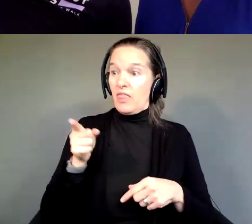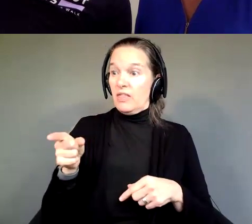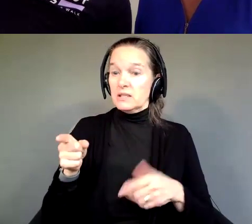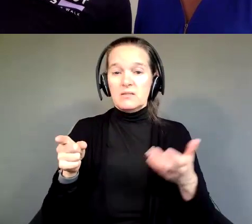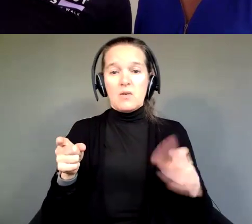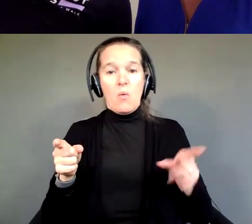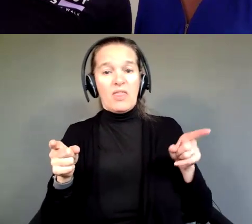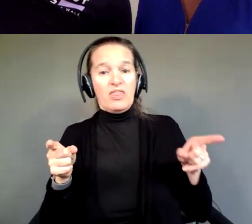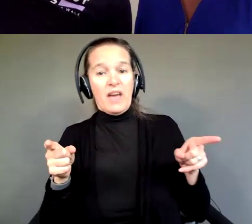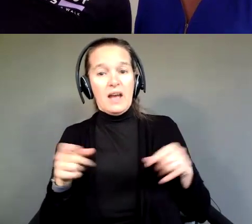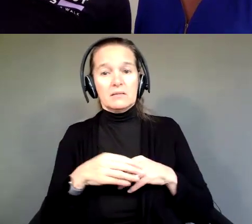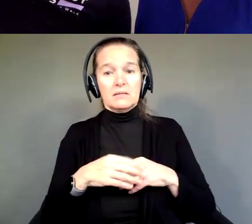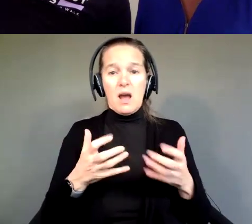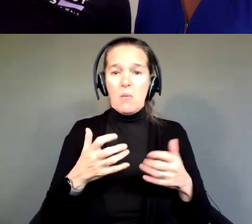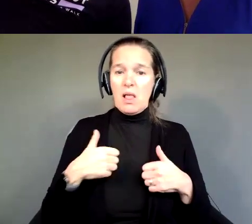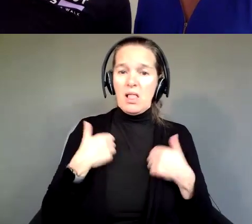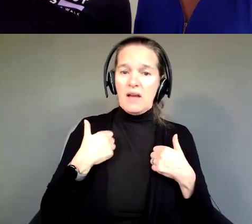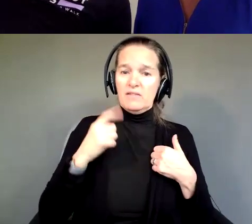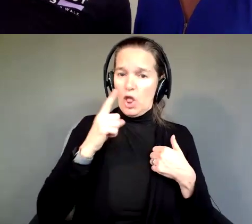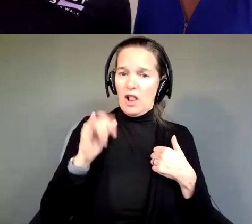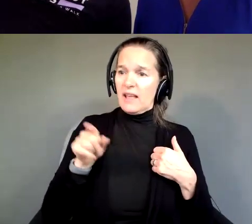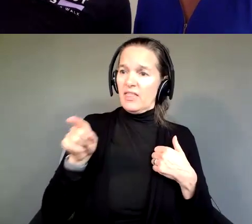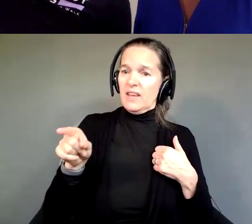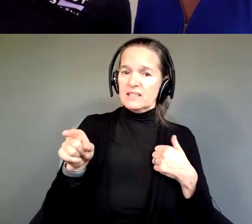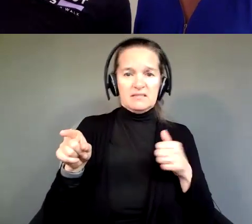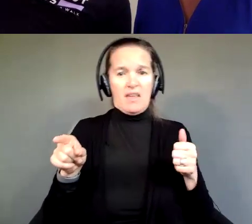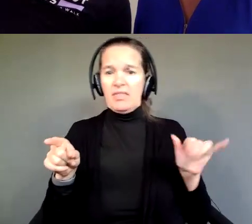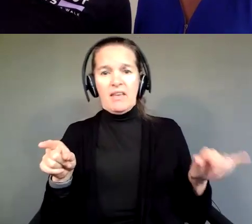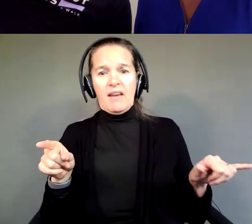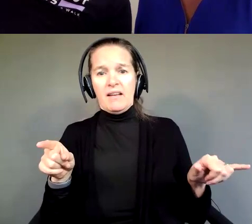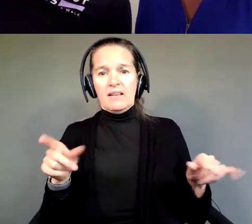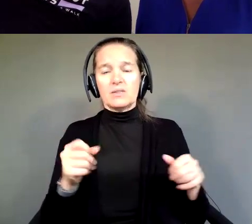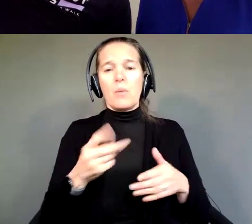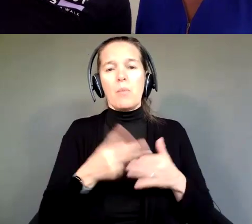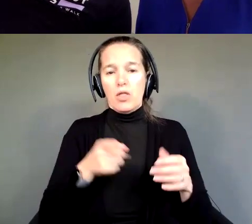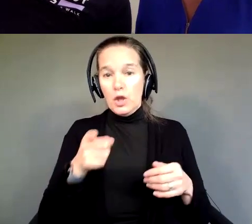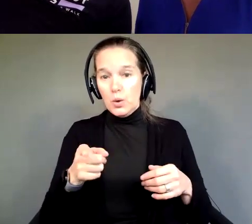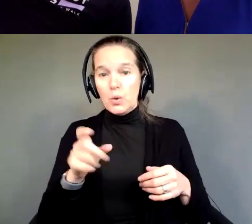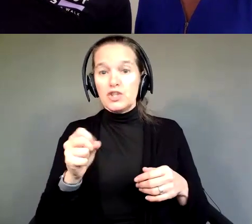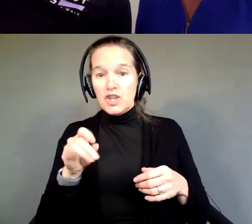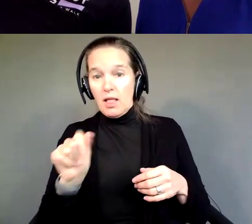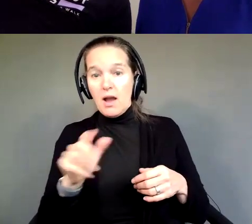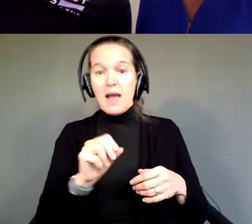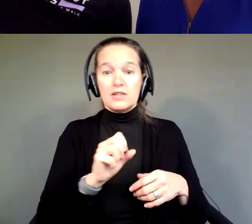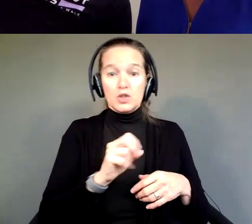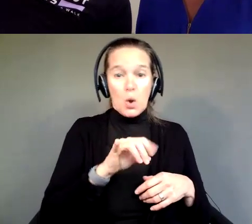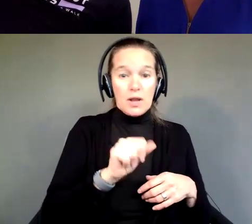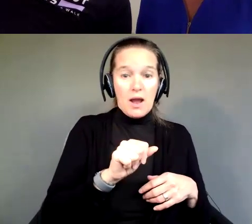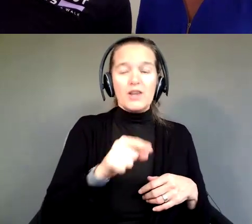want life to look like this. And both of you, Sheila and Sonia, are saying, "Let's make it happen."